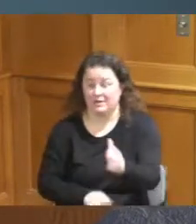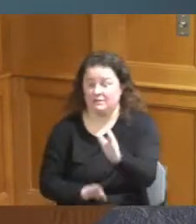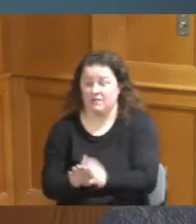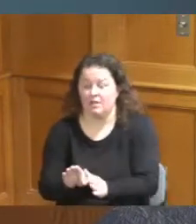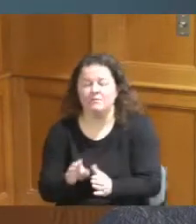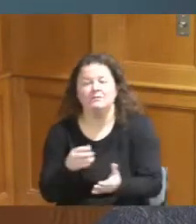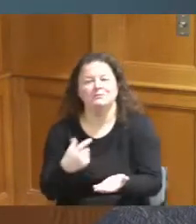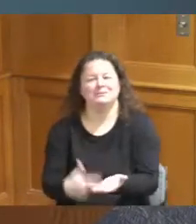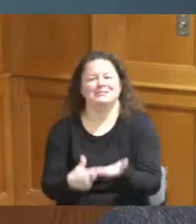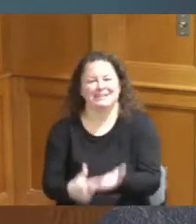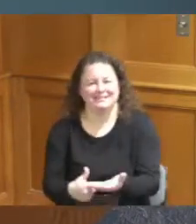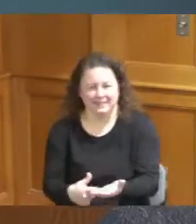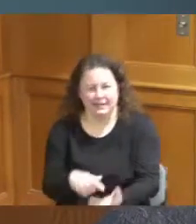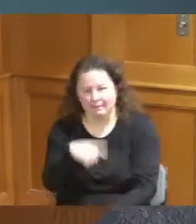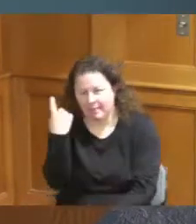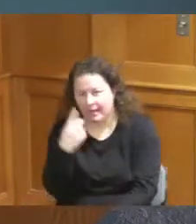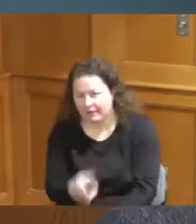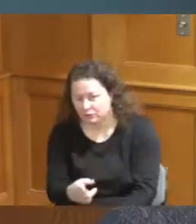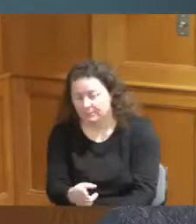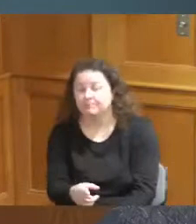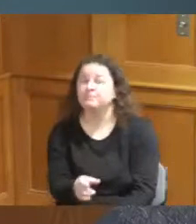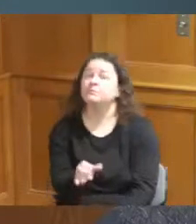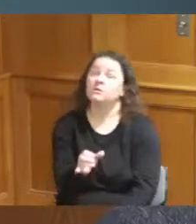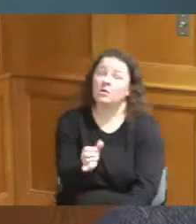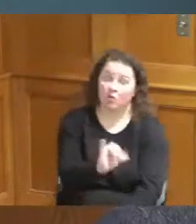one of the things I think is important with Black History Month is that we